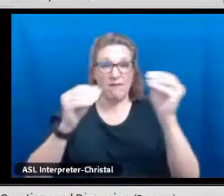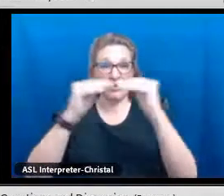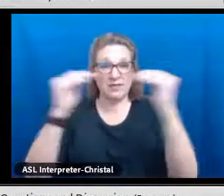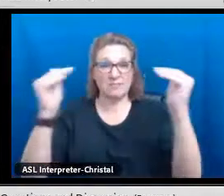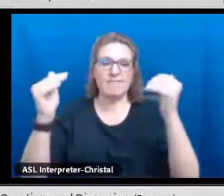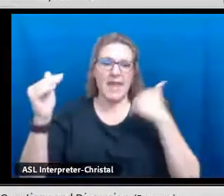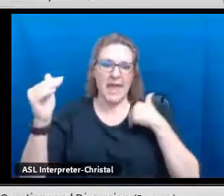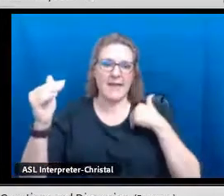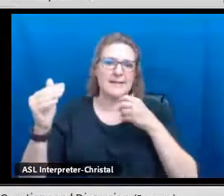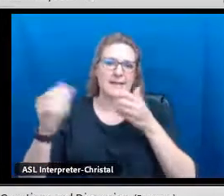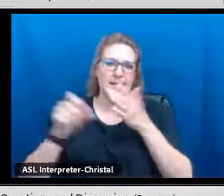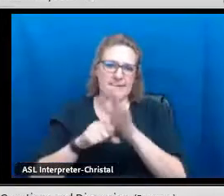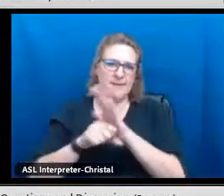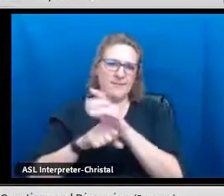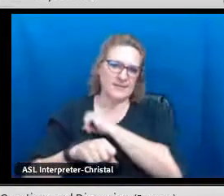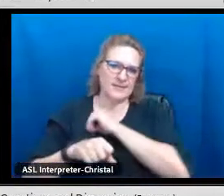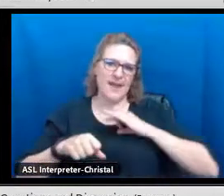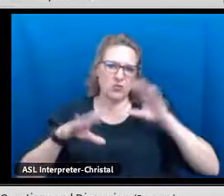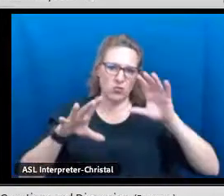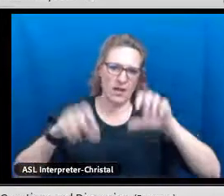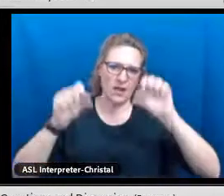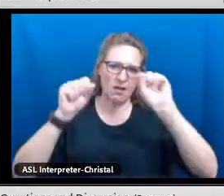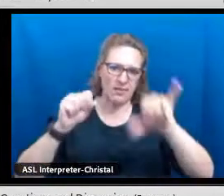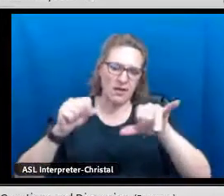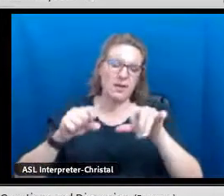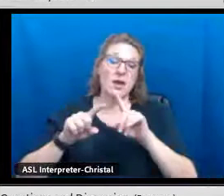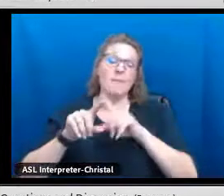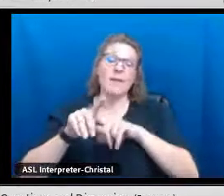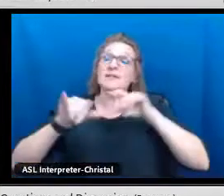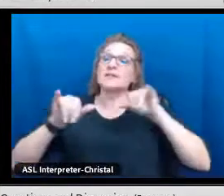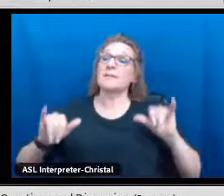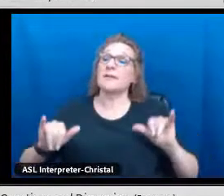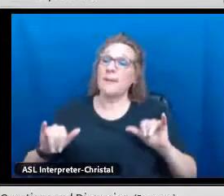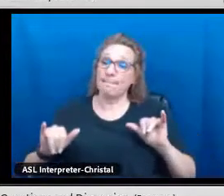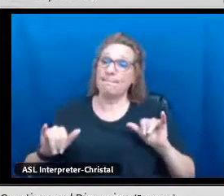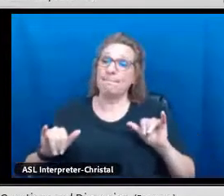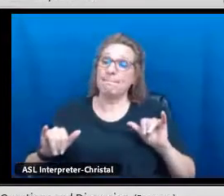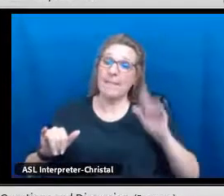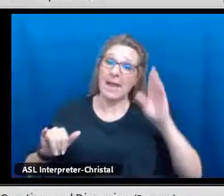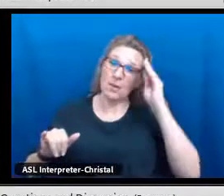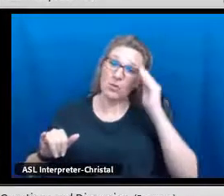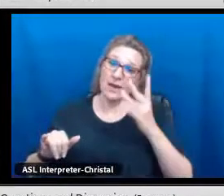And it is a lot of hard work on the school sites and therefore if district offices have